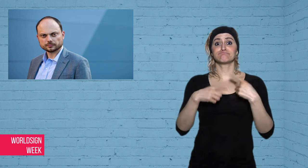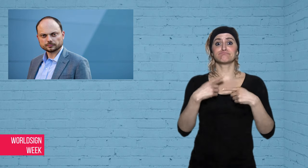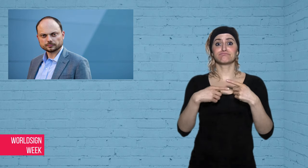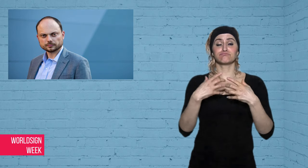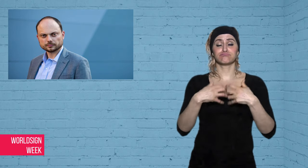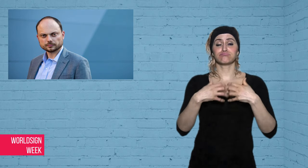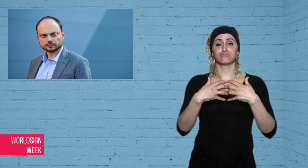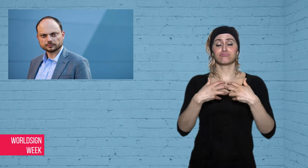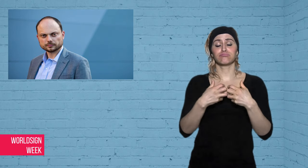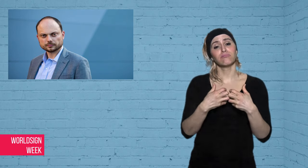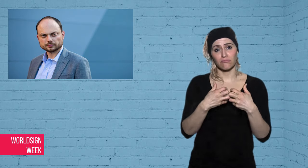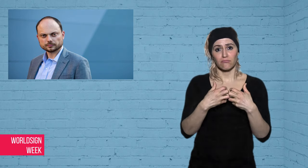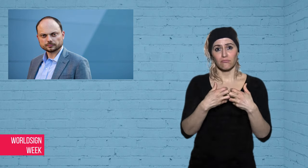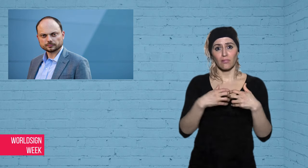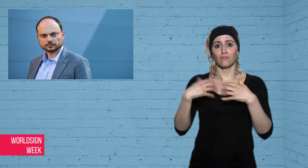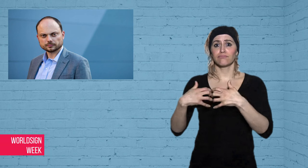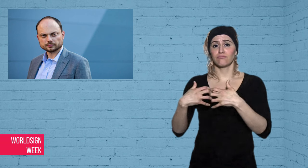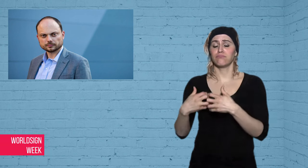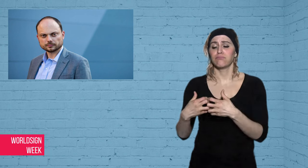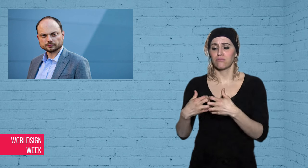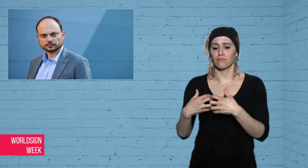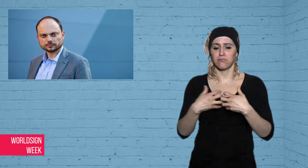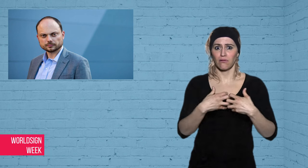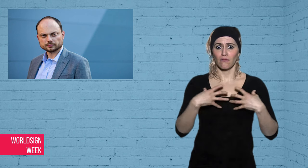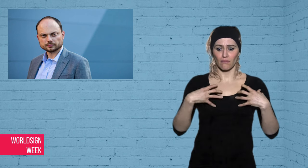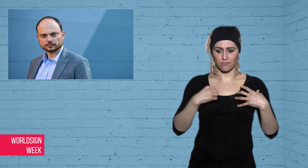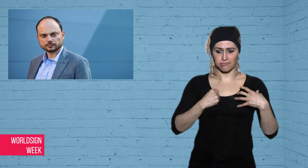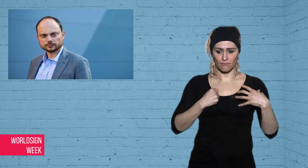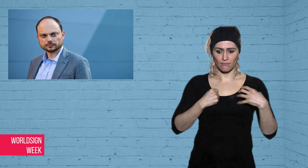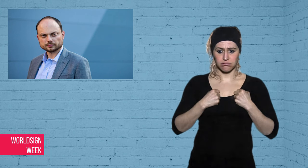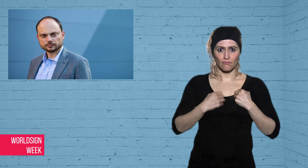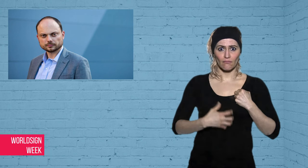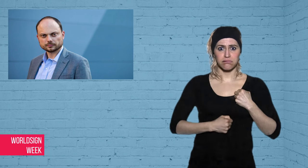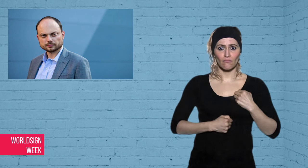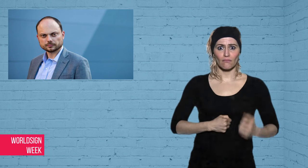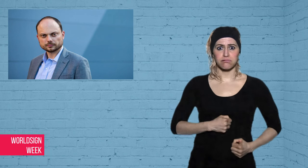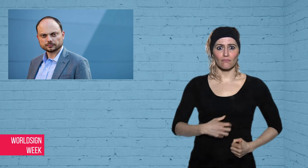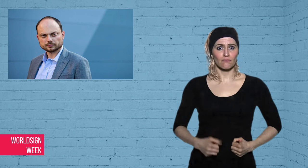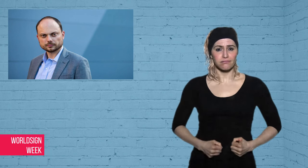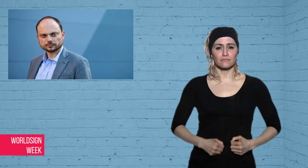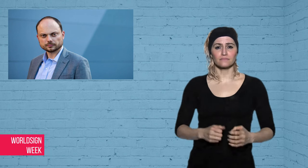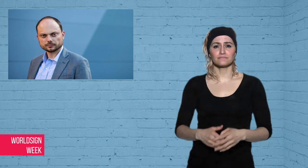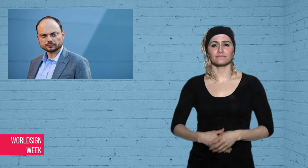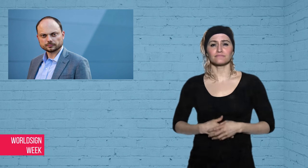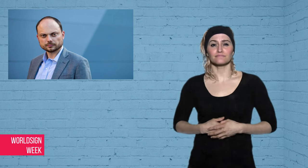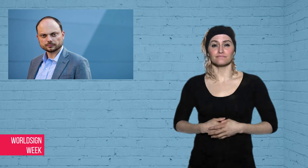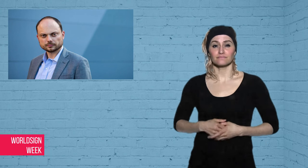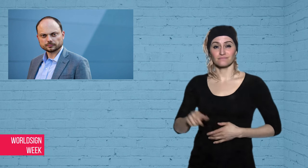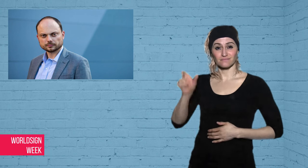long-time and well-known critic of